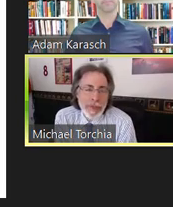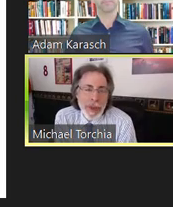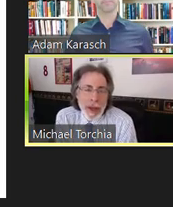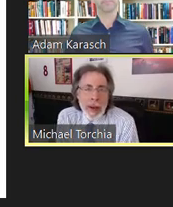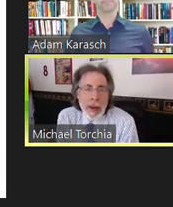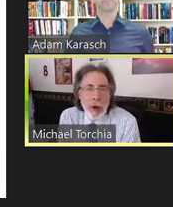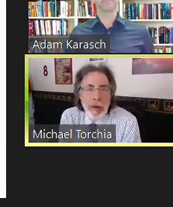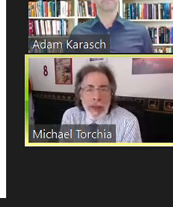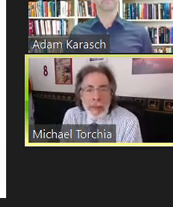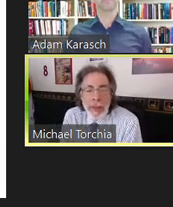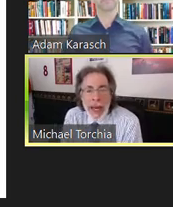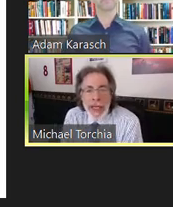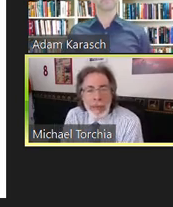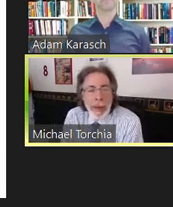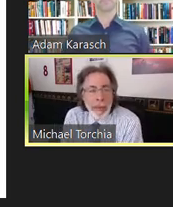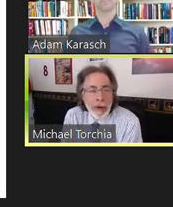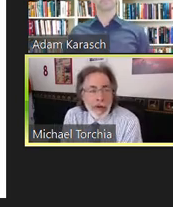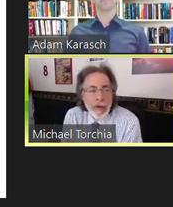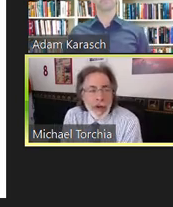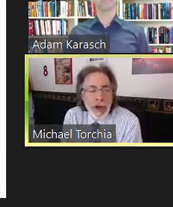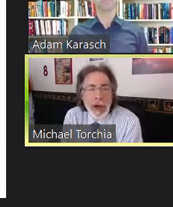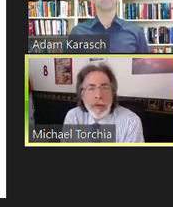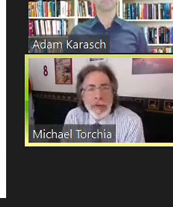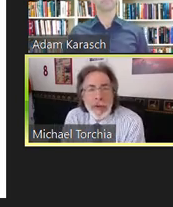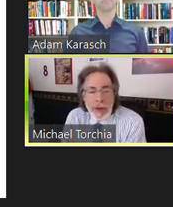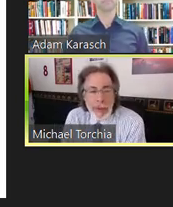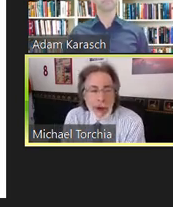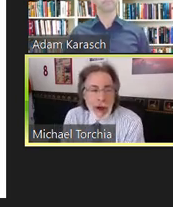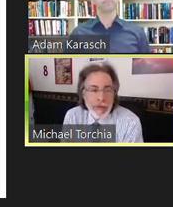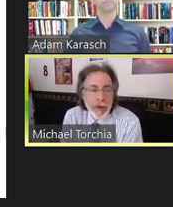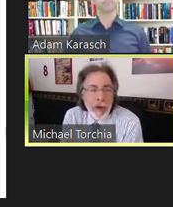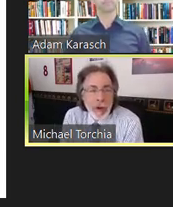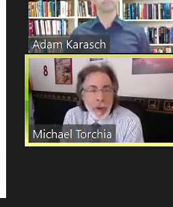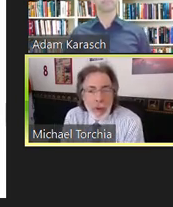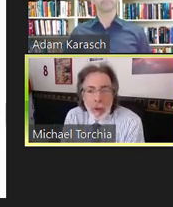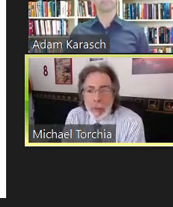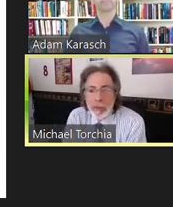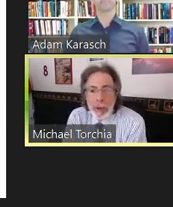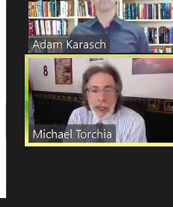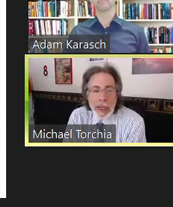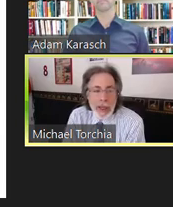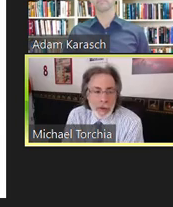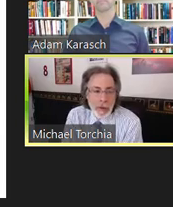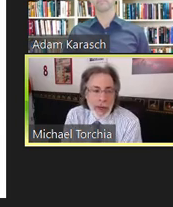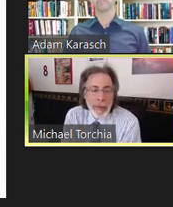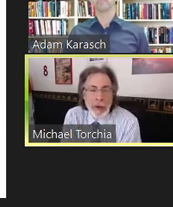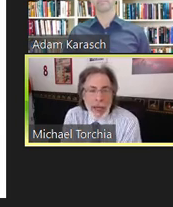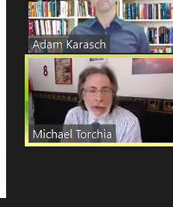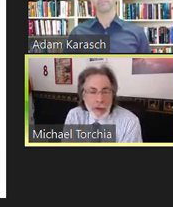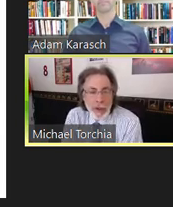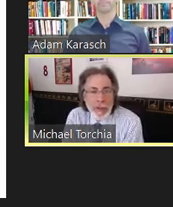I'm one of the managing members of Semanoff Ormsby Greenberg & Torchia.